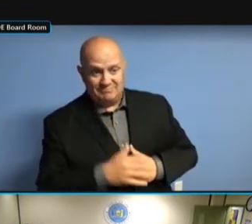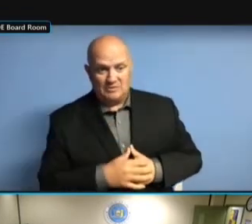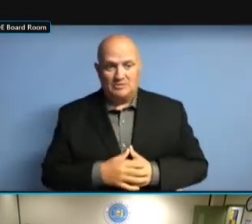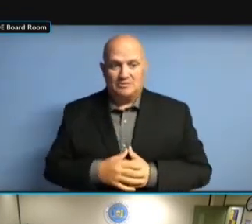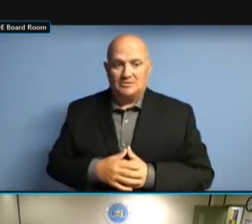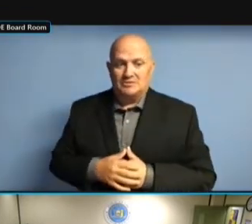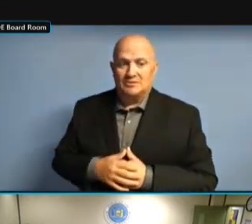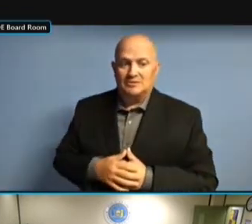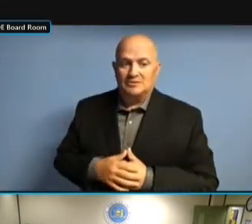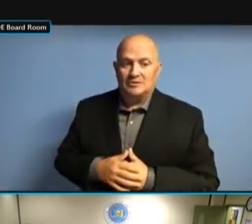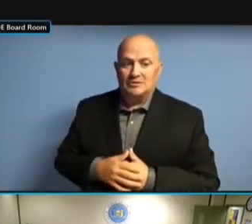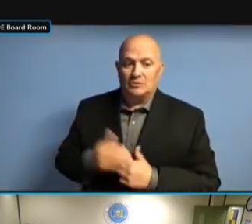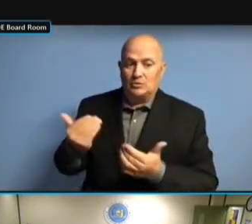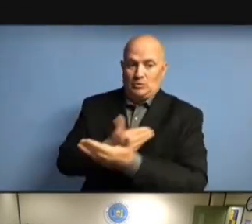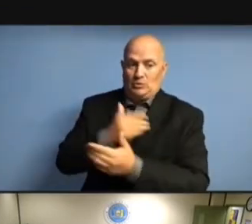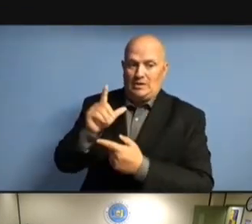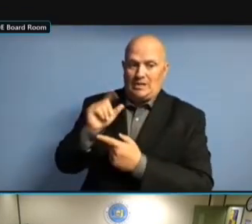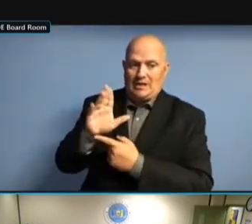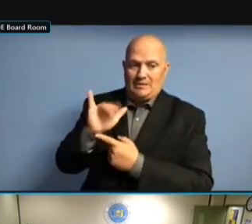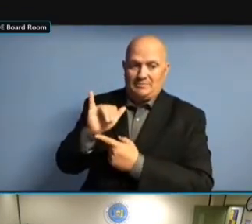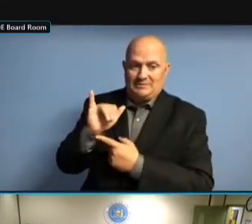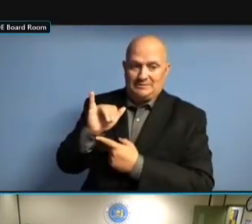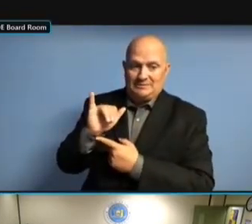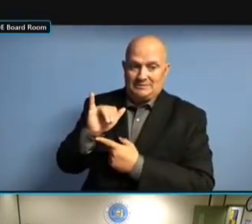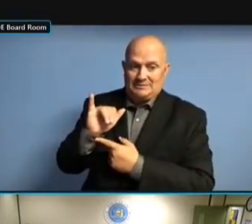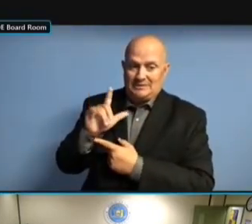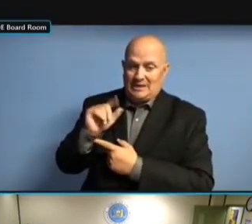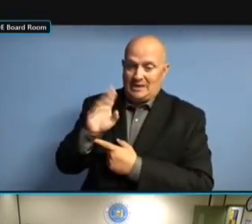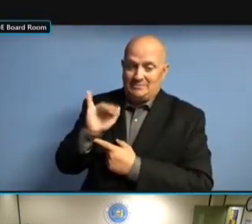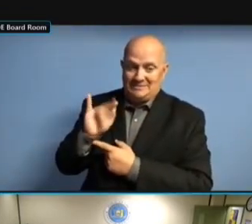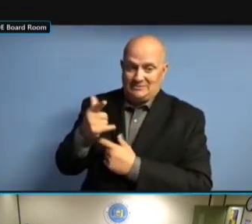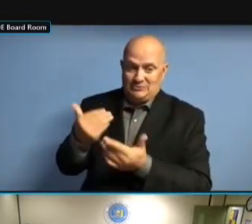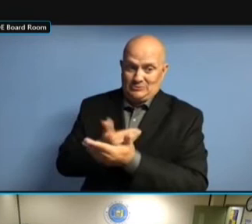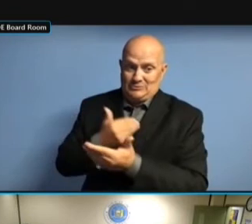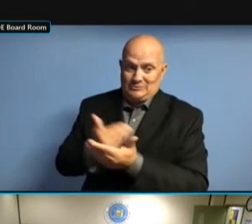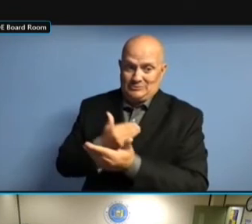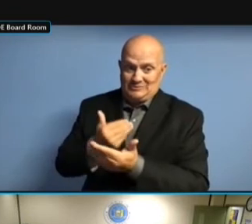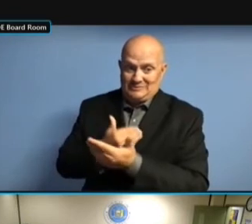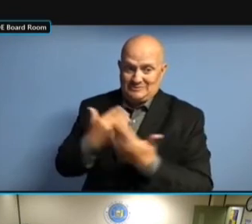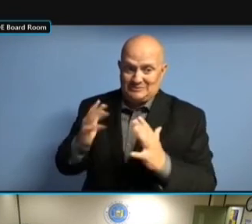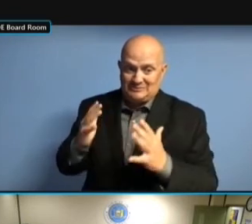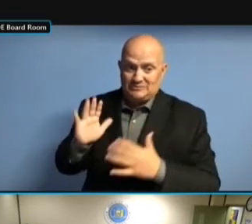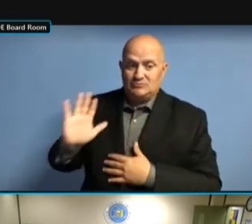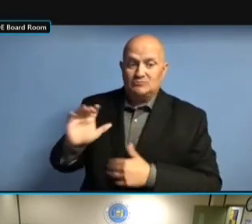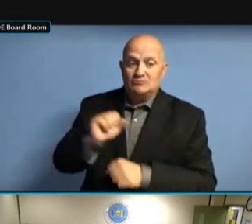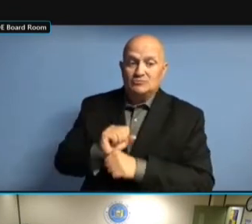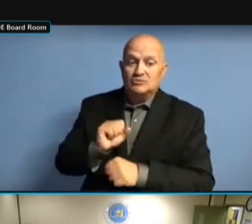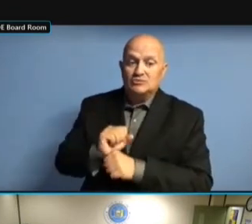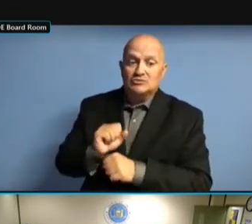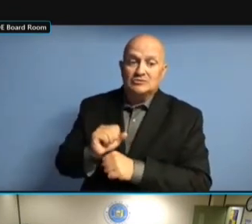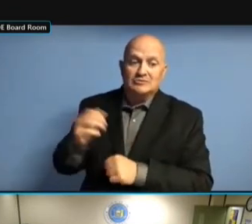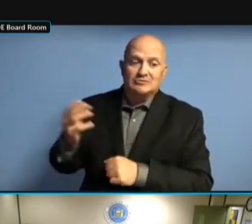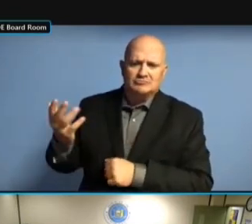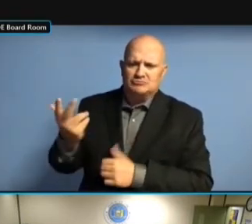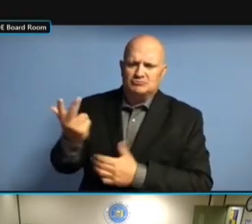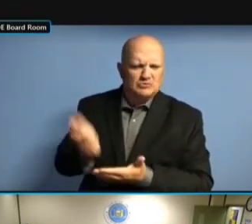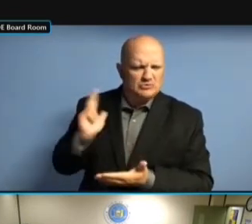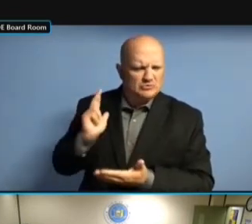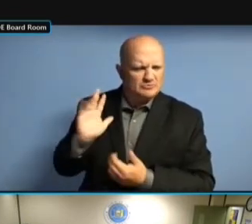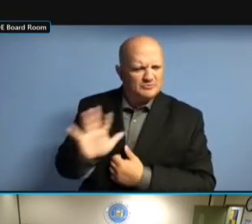LOBBYING FOLKS. THEY DID A NICE LOBBYING FOLKS. THEY DID A NICE JOB. THEY DID A NICE JOB. THEY DID A NICE JOB. >> THEY DID A NICE JOB. >> HOW THEY DID A NICE JOB. >> HOW LONG THEY DID A NICE JOB. >> HOW LONG AGO THEY DID A NICE JOB. >> HOW LONG AGO WAS THEY DID A NICE JOB. >> HOW LONG AGO WAS THAT THEY DID A NICE JOB. >> HOW LONG AGO WAS THAT NOW, HOW LONG AGO WAS THAT NOW, HOW LONG AGO WAS THAT NOW, THREE HOW LONG AGO WAS THAT NOW, THREE WEEKS? THREE WEEKS? THREE WEEKS? >> THREE WEEKS? >> AUGUST THREE WEEKS? >> AUGUST 10. AUGUST 10. AUGUST 10. >> AUGUST 10. >> AUGUST AUGUST 10. >> AUGUST 10. AUGUST 10. AUGUST 10. >> AUGUST 10. >> DO AUGUST 10. >> DO YOU AUGUST 10. >> DO YOU WANT AUGUST 10. >> DO YOU WANT TO AUGUST 10. >> DO YOU WANT TO TALK AUGUST 10. >> DO YOU WANT TO TALK ABOUT DO YOU WANT TO TALK ABOUT DO YOU WANT TO TALK ABOUT THAT DO YOU WANT TO TALK ABOUT THAT NOW DO YOU WANT TO TALK ABOUT THAT NOW OR DO YOU WANT TO TALK ABOUT THAT NOW OR WHEN DO YOU WANT TO TALK ABOUT THAT NOW OR WHEN YOUR DO YOU WANT TO TALK ABOUT THAT NOW OR WHEN YOUR REPORT DO YOU WANT TO TALK ABOUT THAT NOW OR WHEN YOUR REPORT IS THAT NOW OR WHEN YOUR REPORT IS THAT NOW OR WHEN YOUR REPORT IS DUE? DUE?